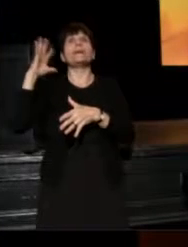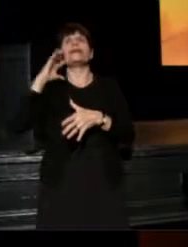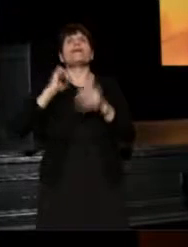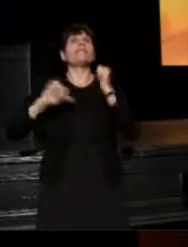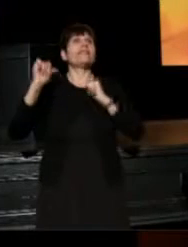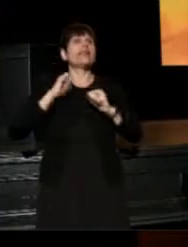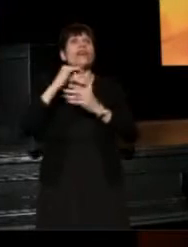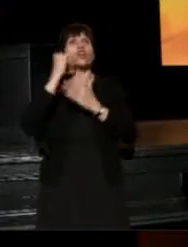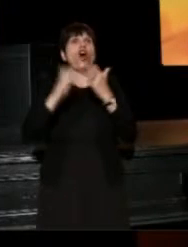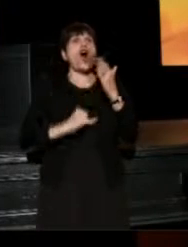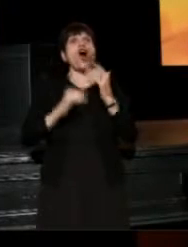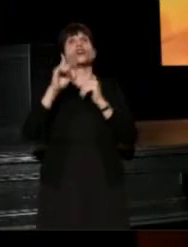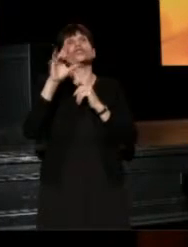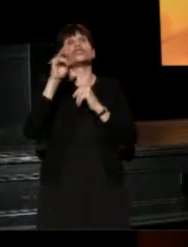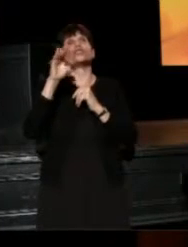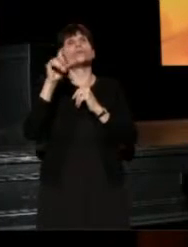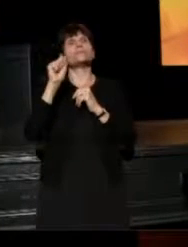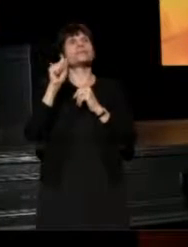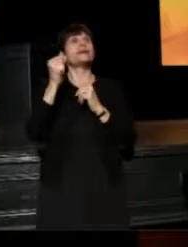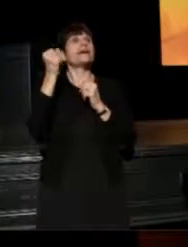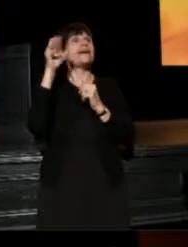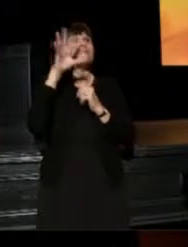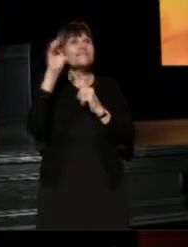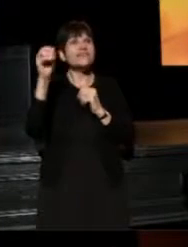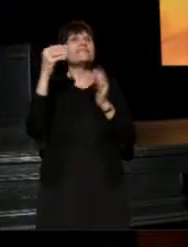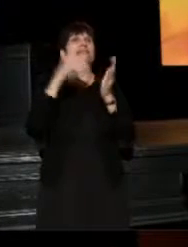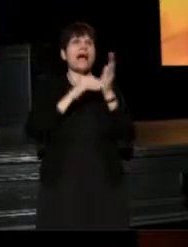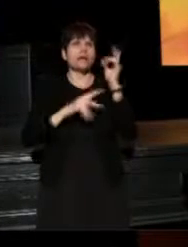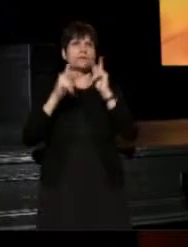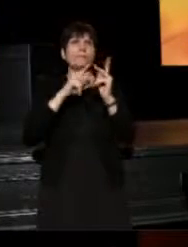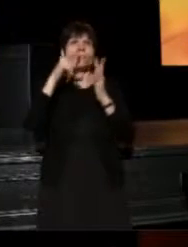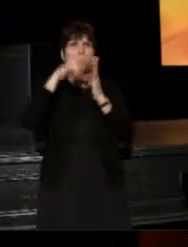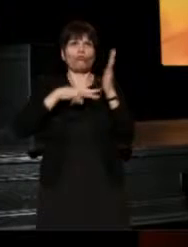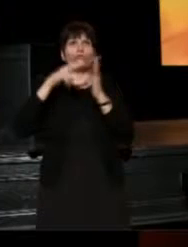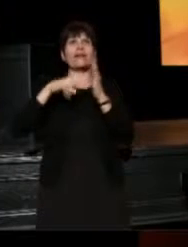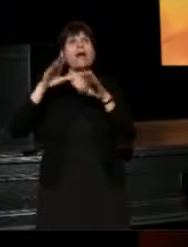with the print readership of over 50,000 and a new online version